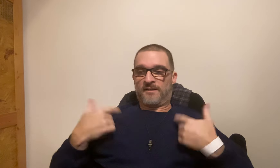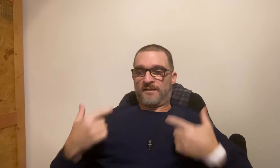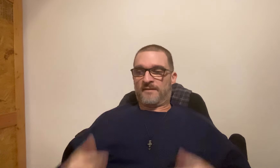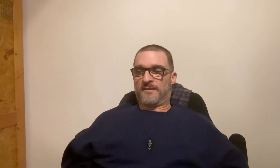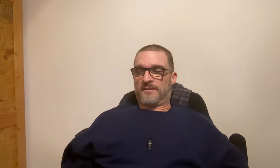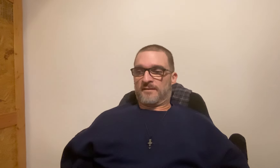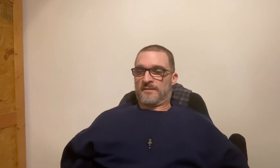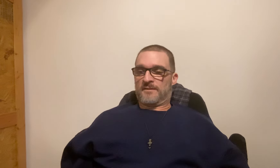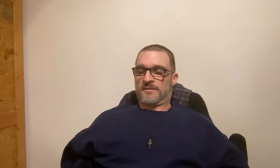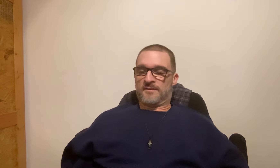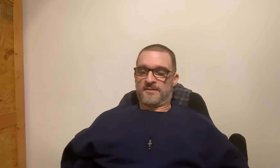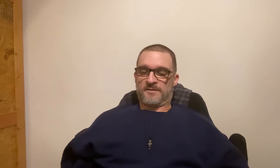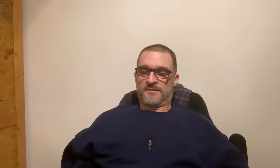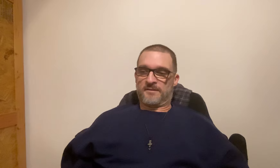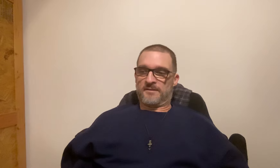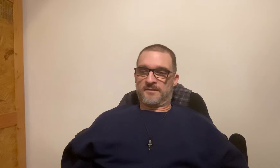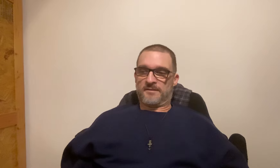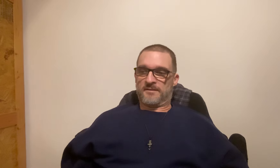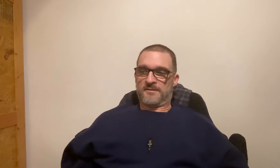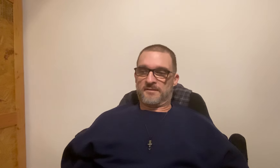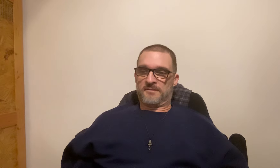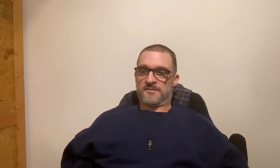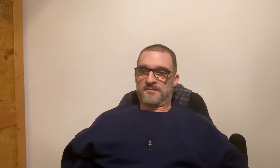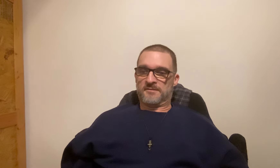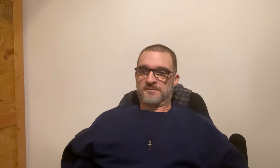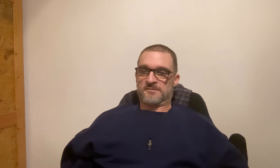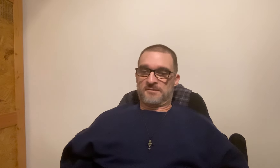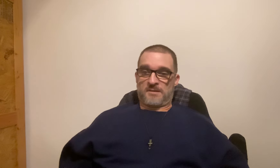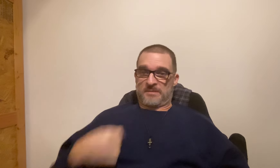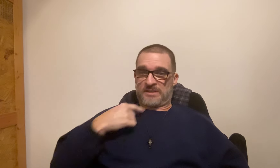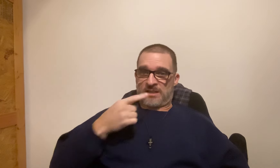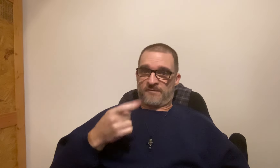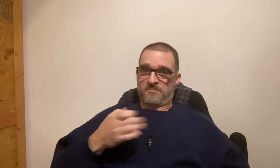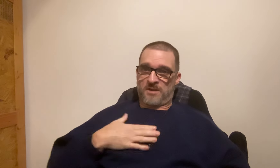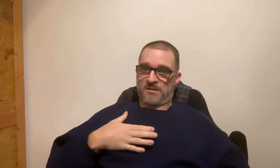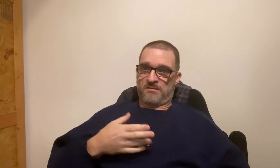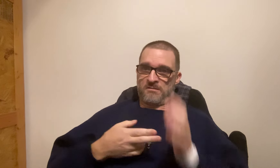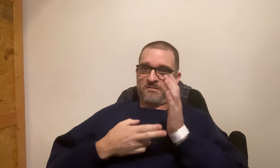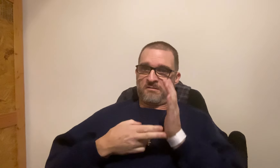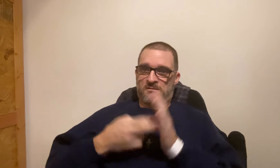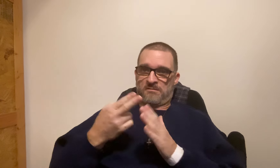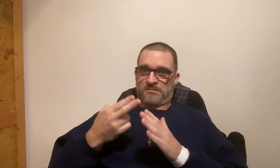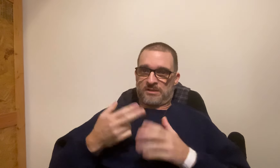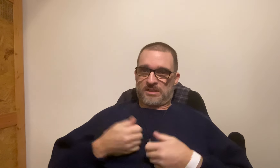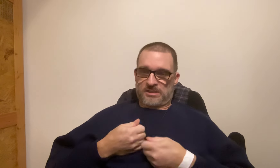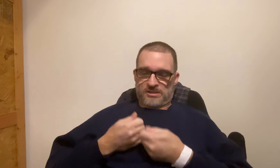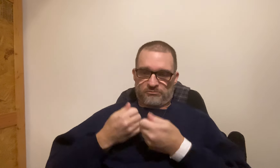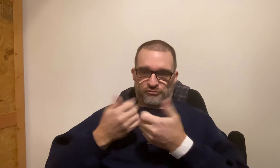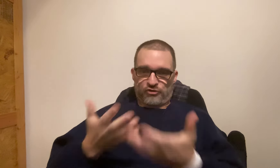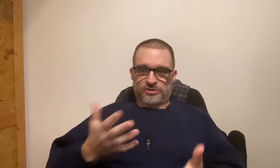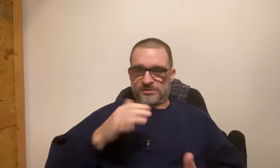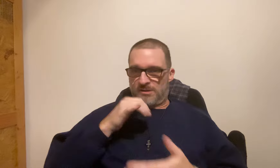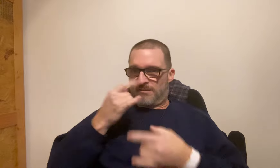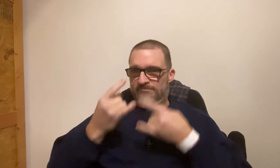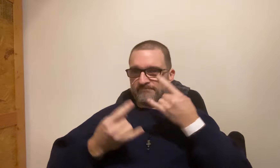It's part of life. I'm telling this from my honest expression not sugarcoating